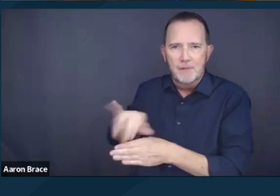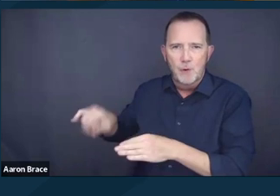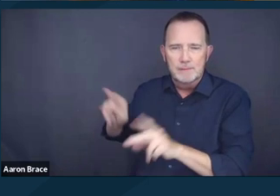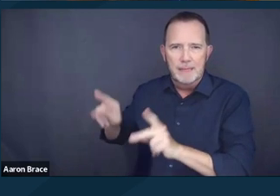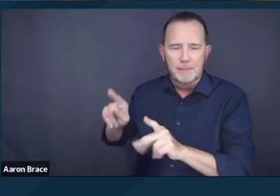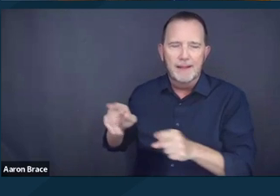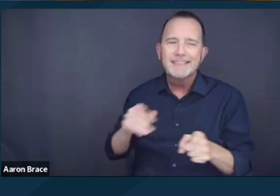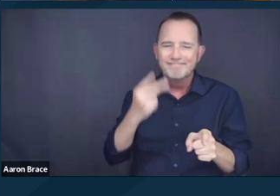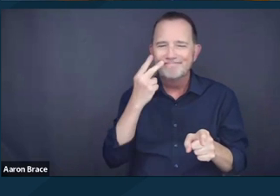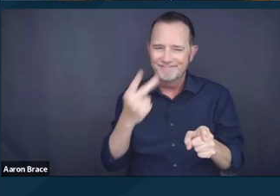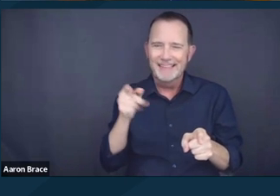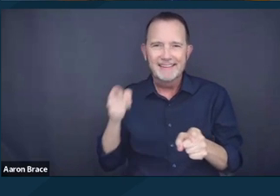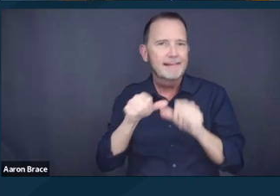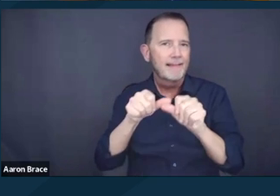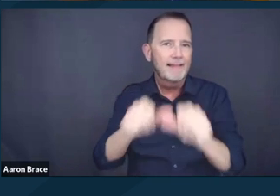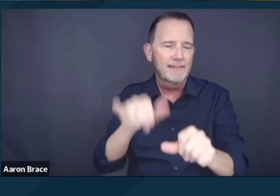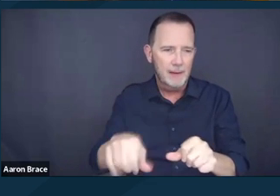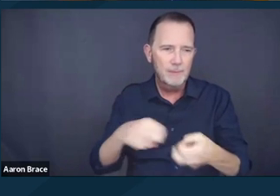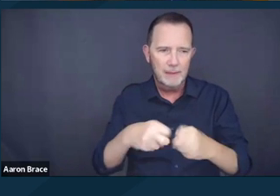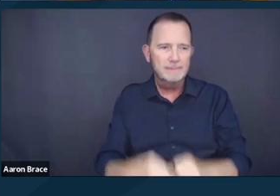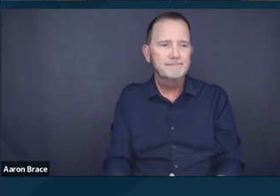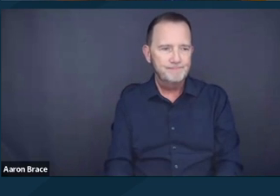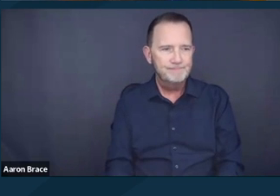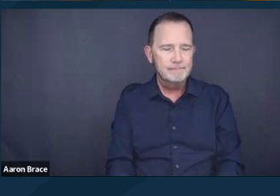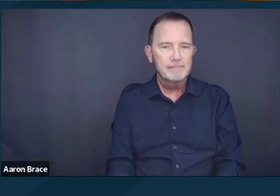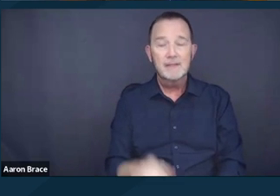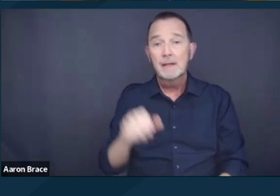Ultimately, again, the majority's ruling was not just about criminalizing